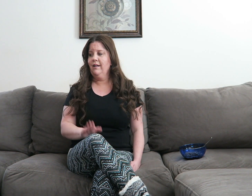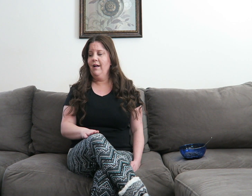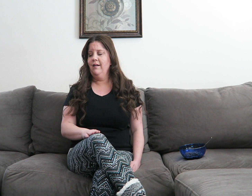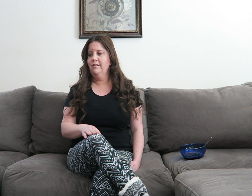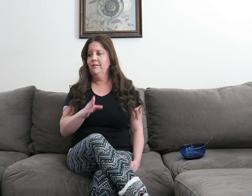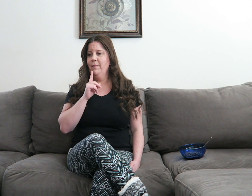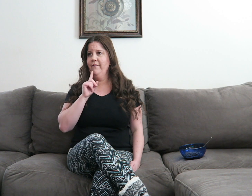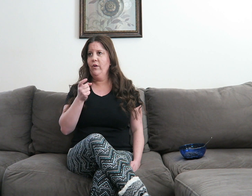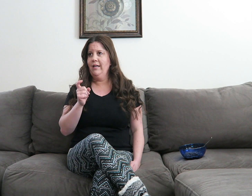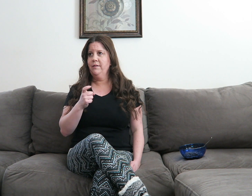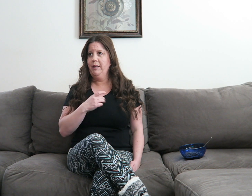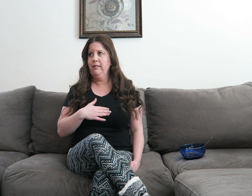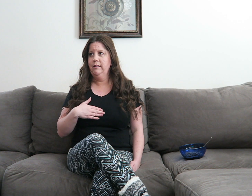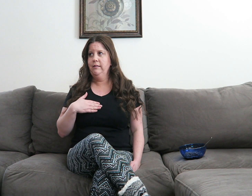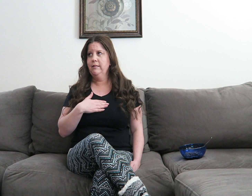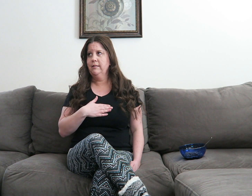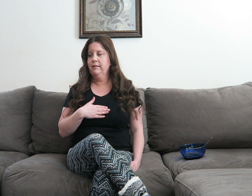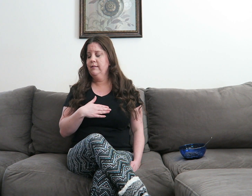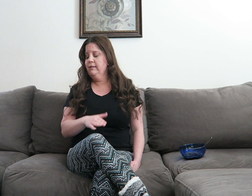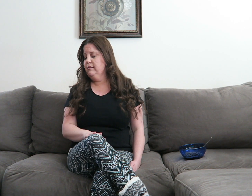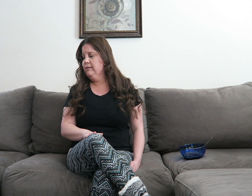Guys, be friends please